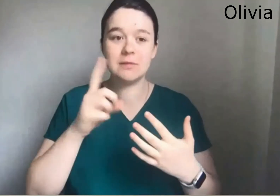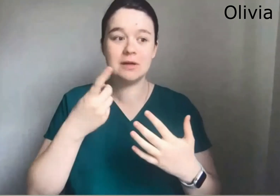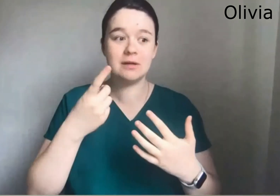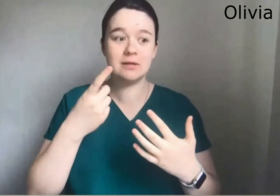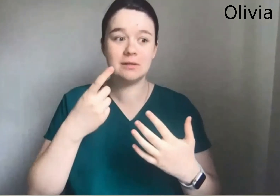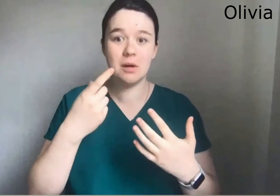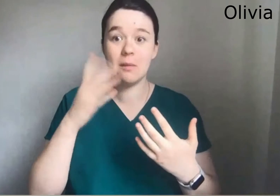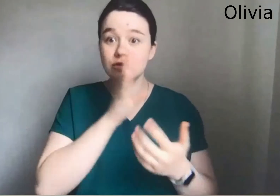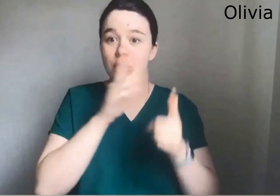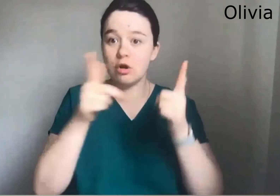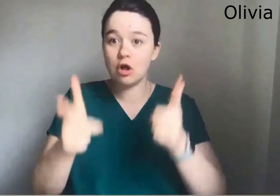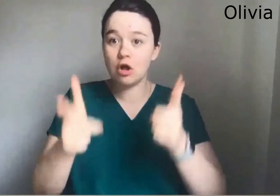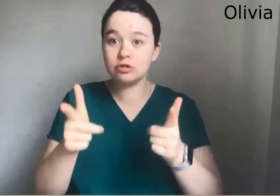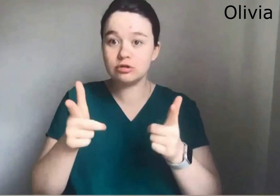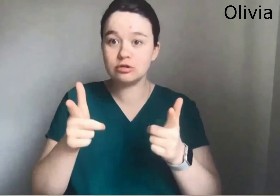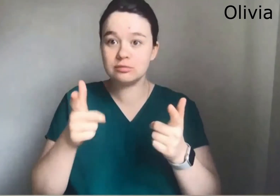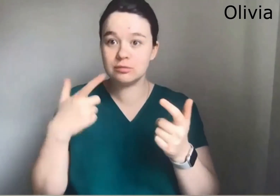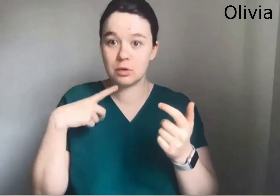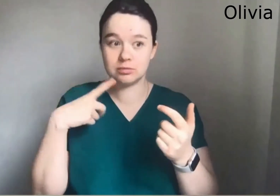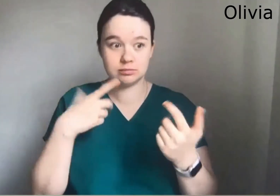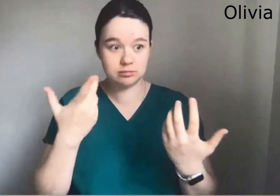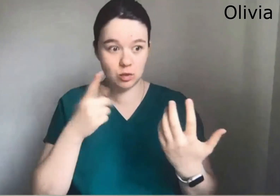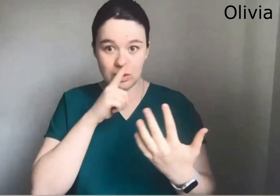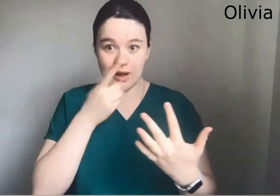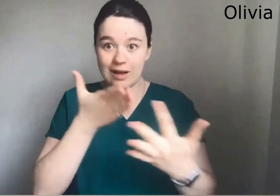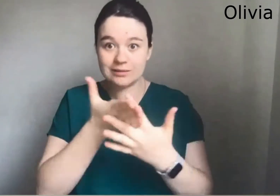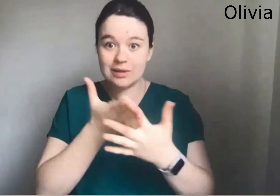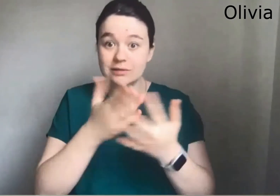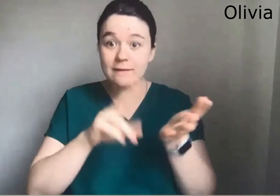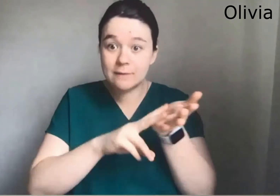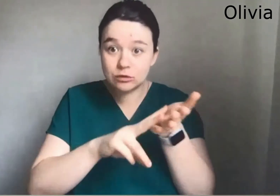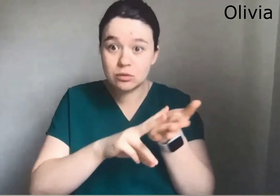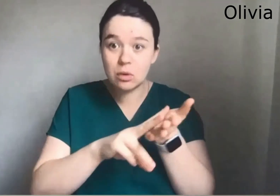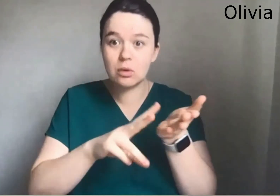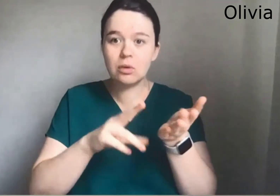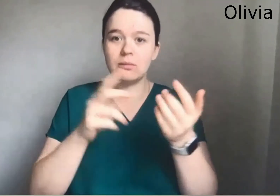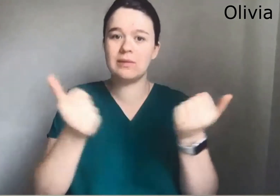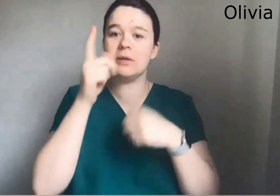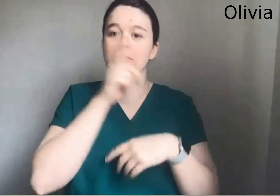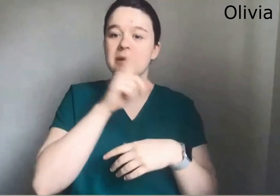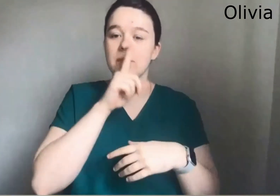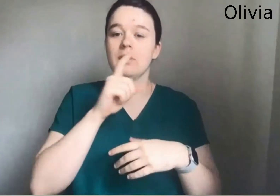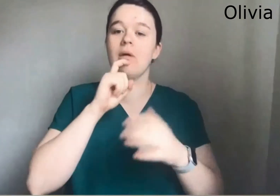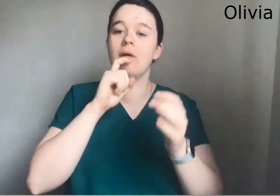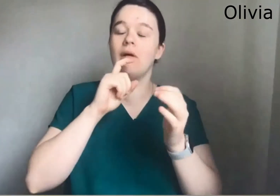So I am often looking for things but I feel like I miss a lot of things because I can't access videos